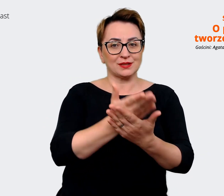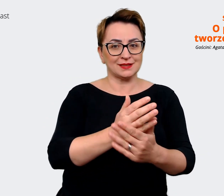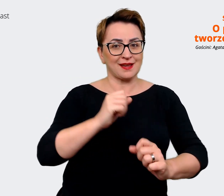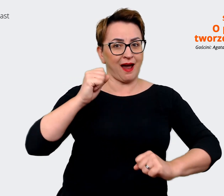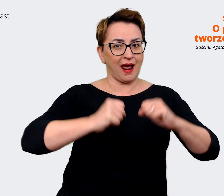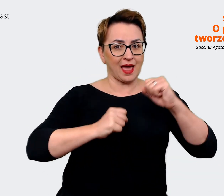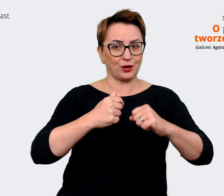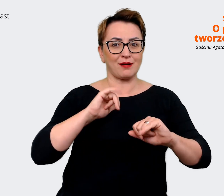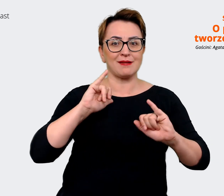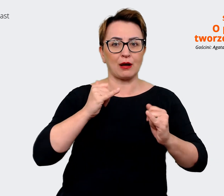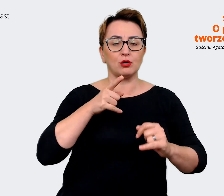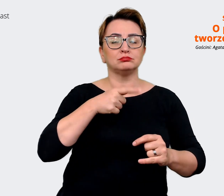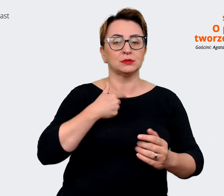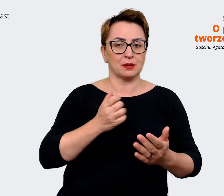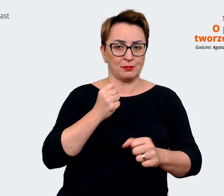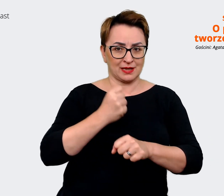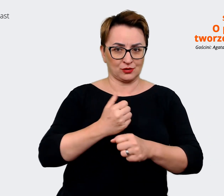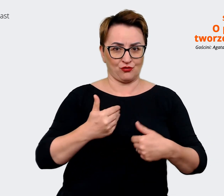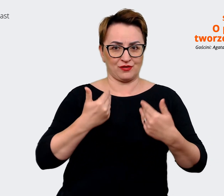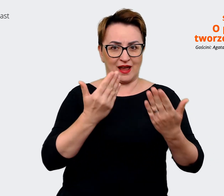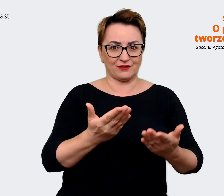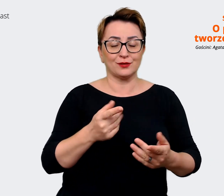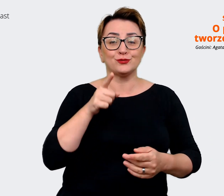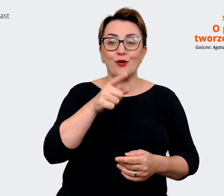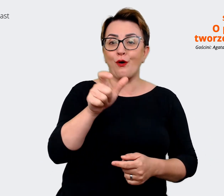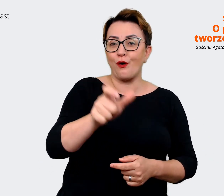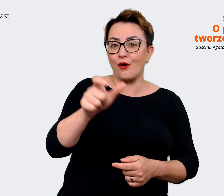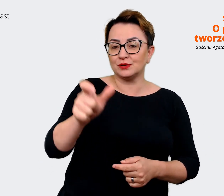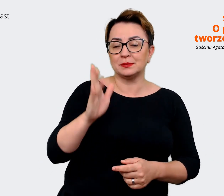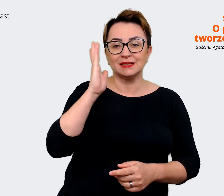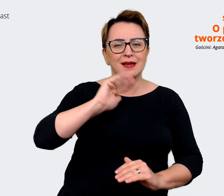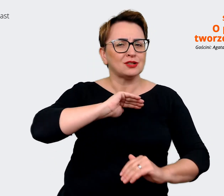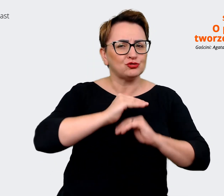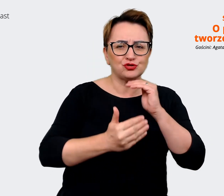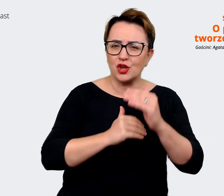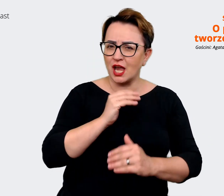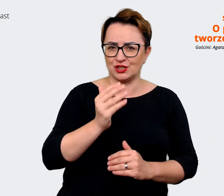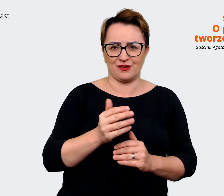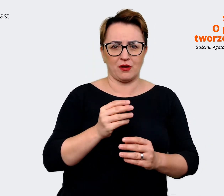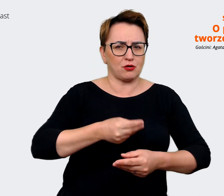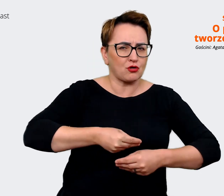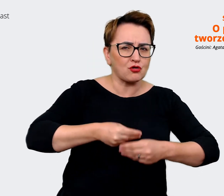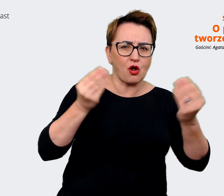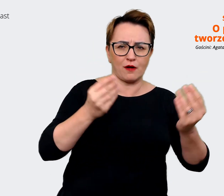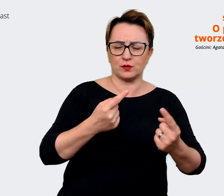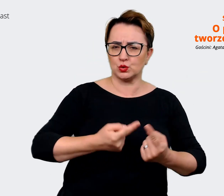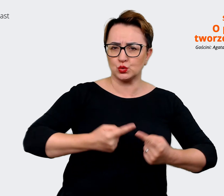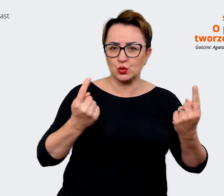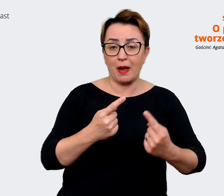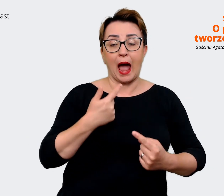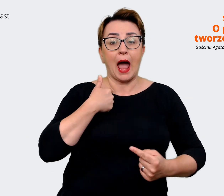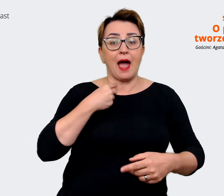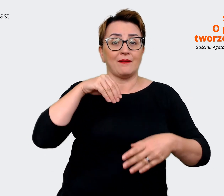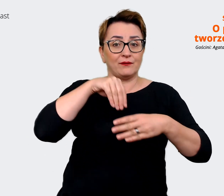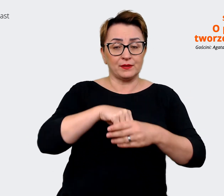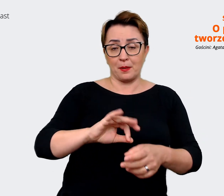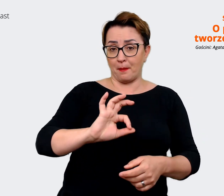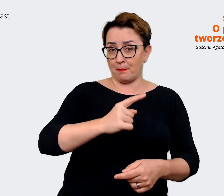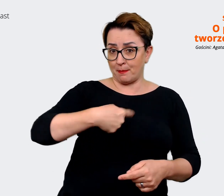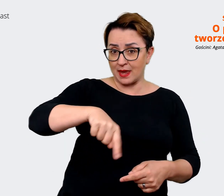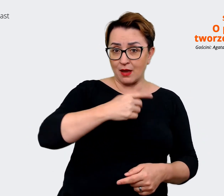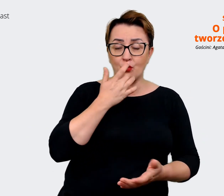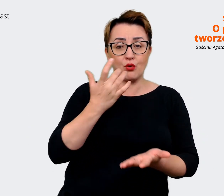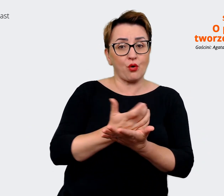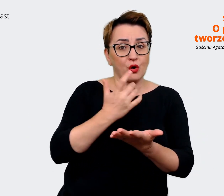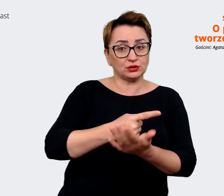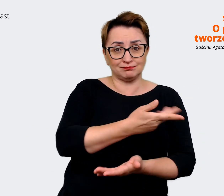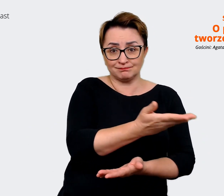We want to find those who will be happiest and will develop the best, while we can utilize their potential and develop both them and the company.